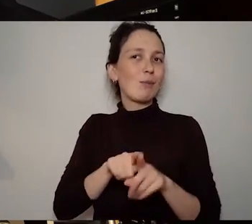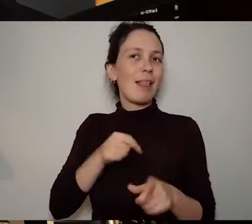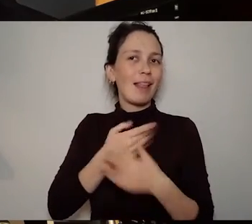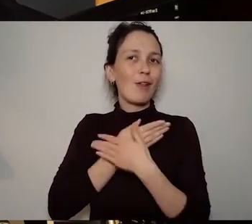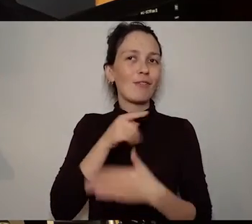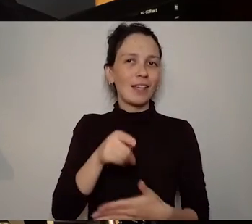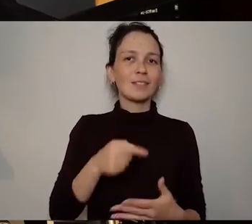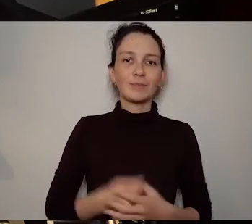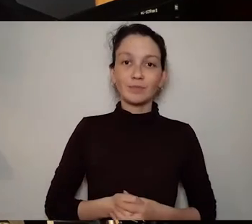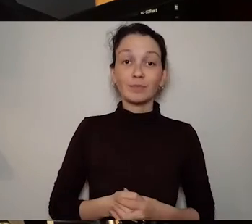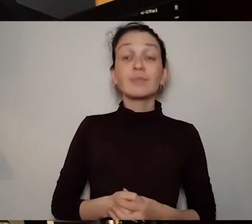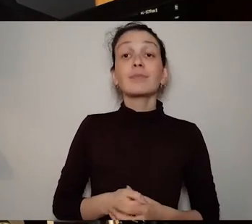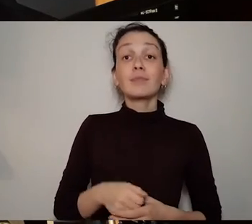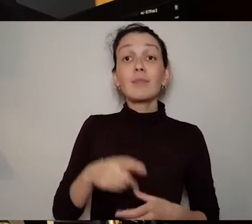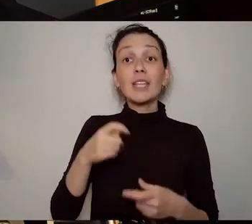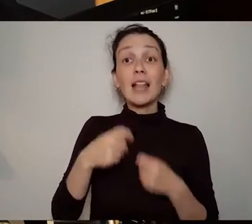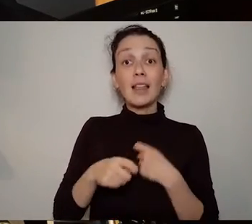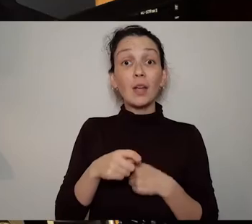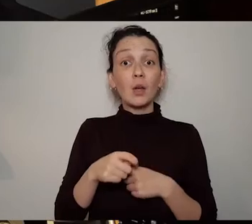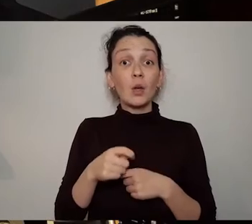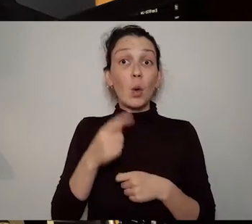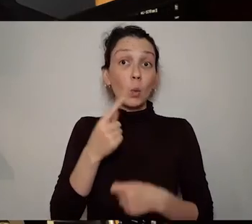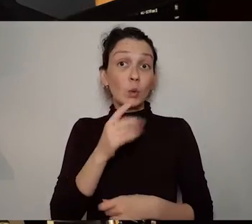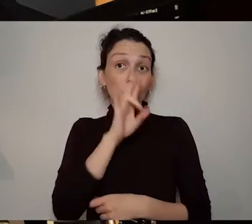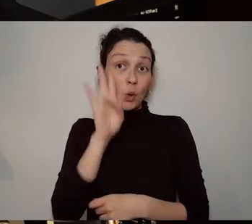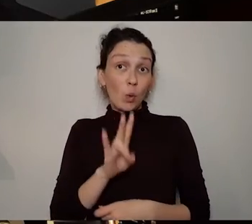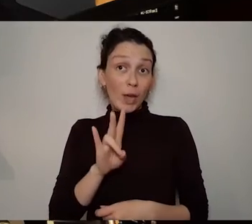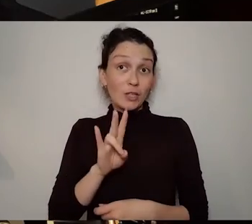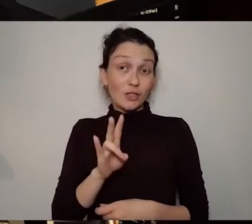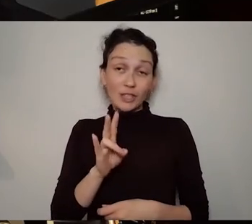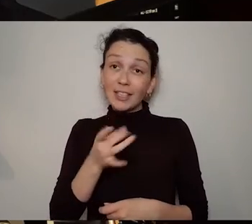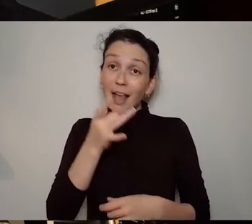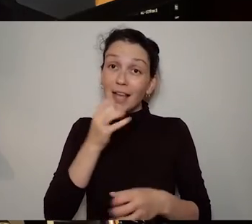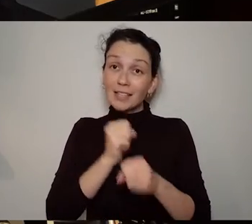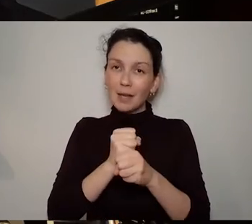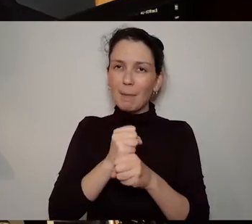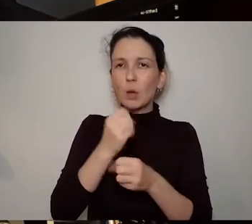Amanda Coogan's work and ye have become wrapped up in this now as well could you just tell us a